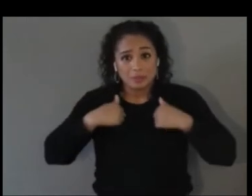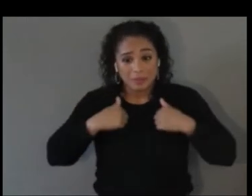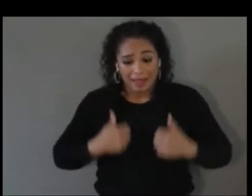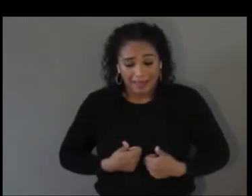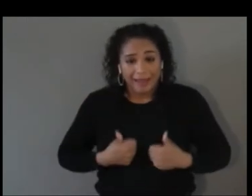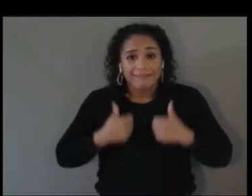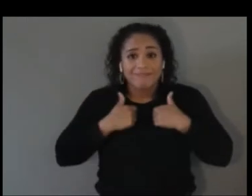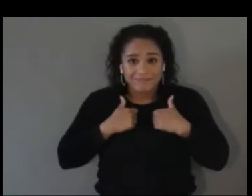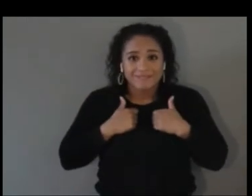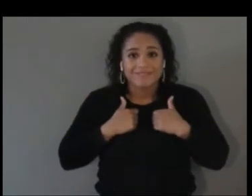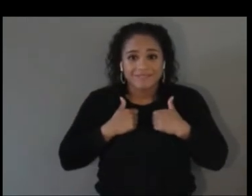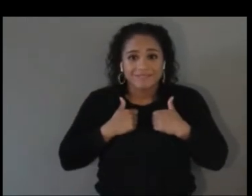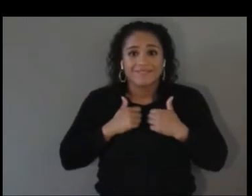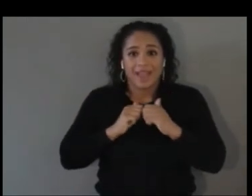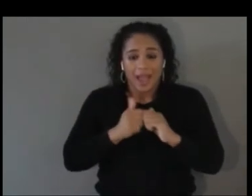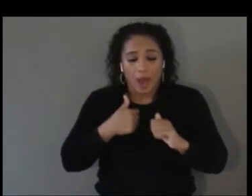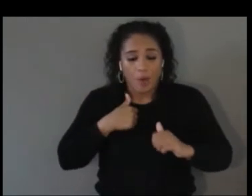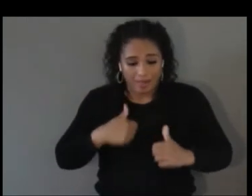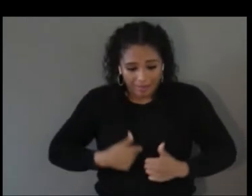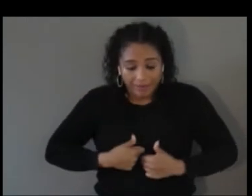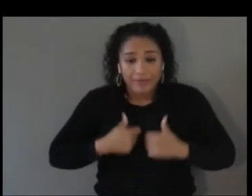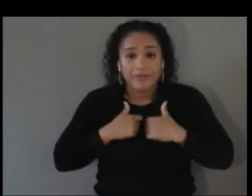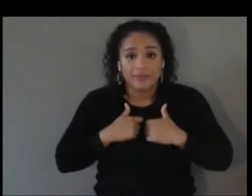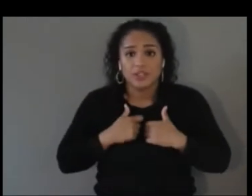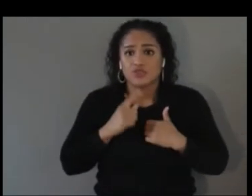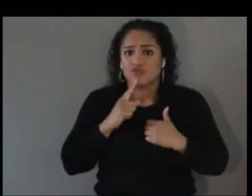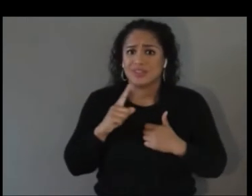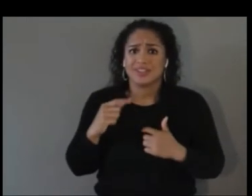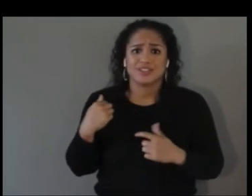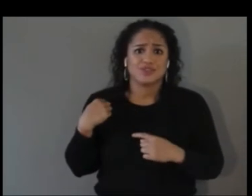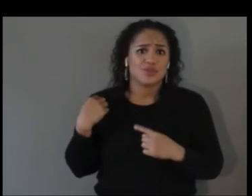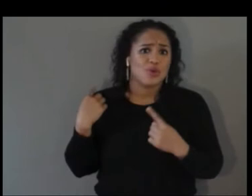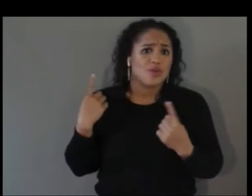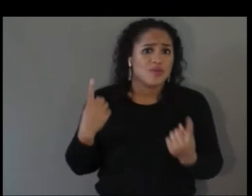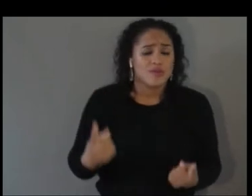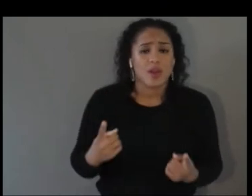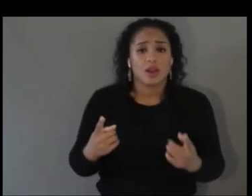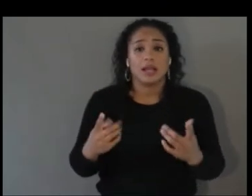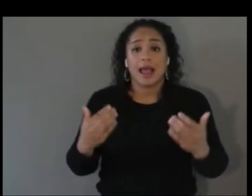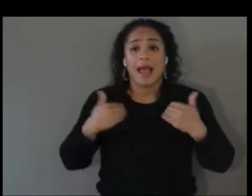for far too long there's been such a gap between companies and corporations that want to do for